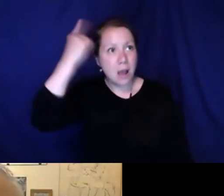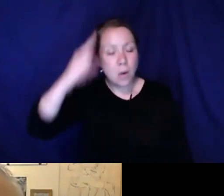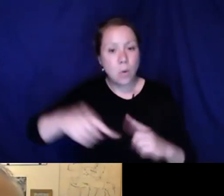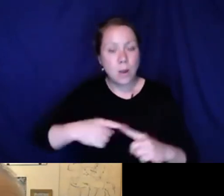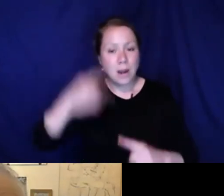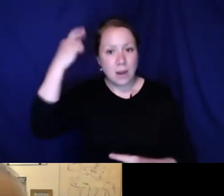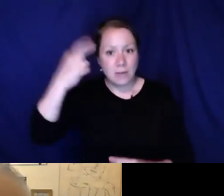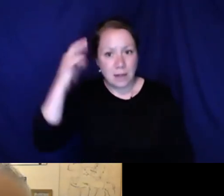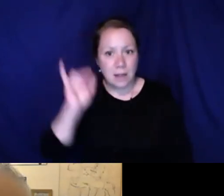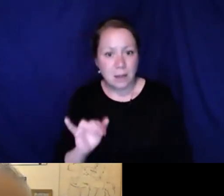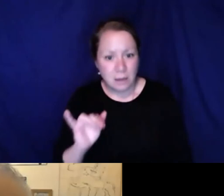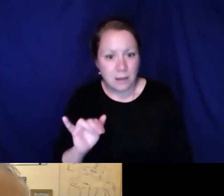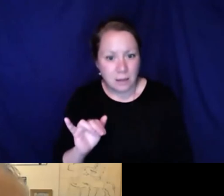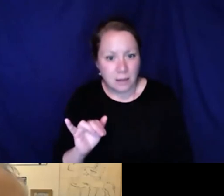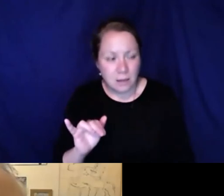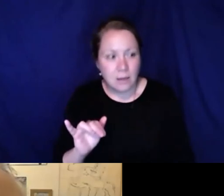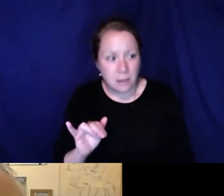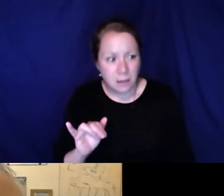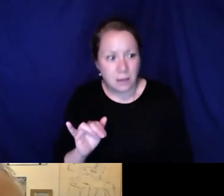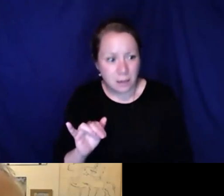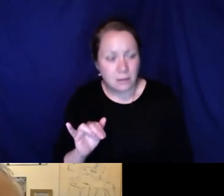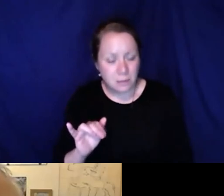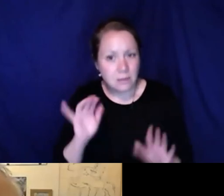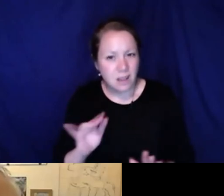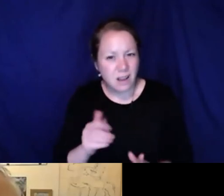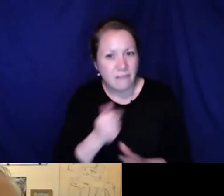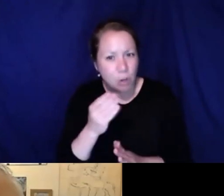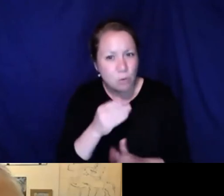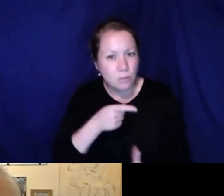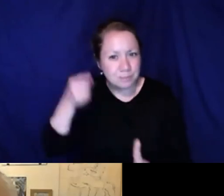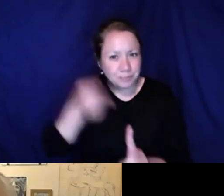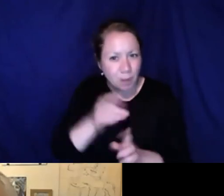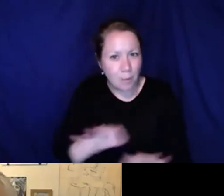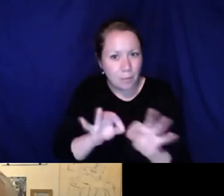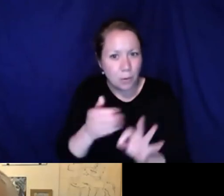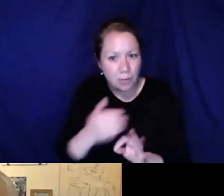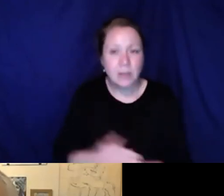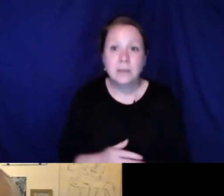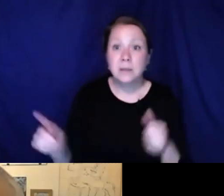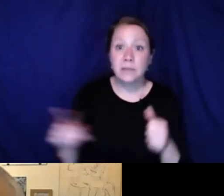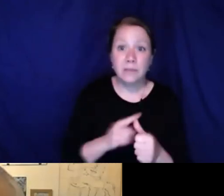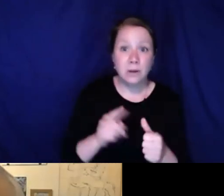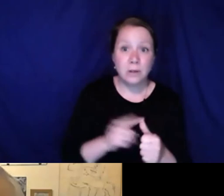with their issues and some of that stuff made lights go on for me when I